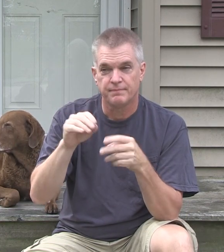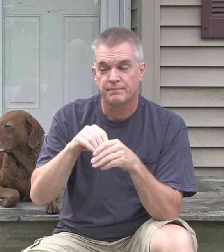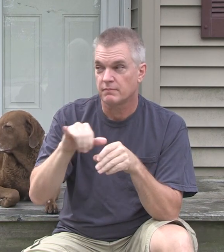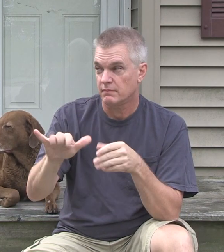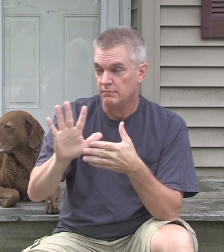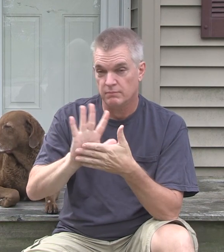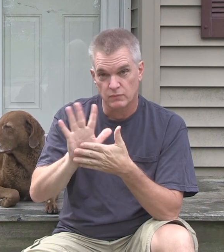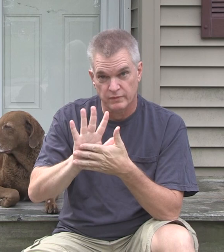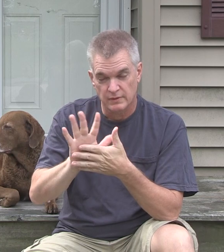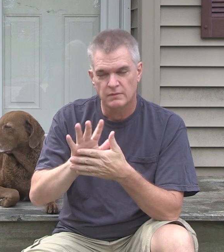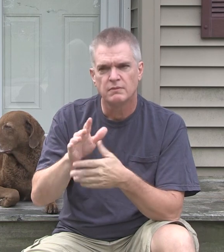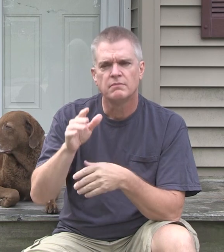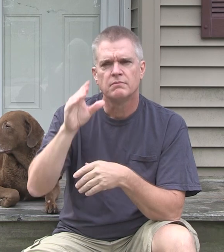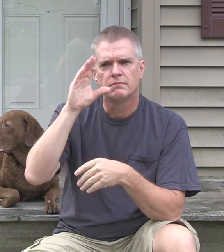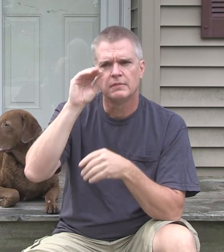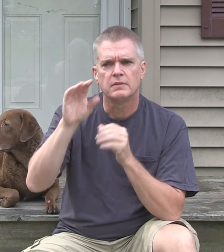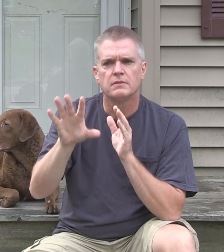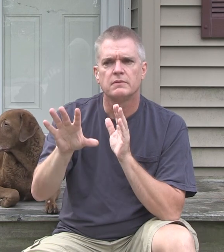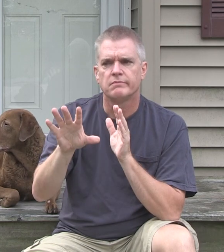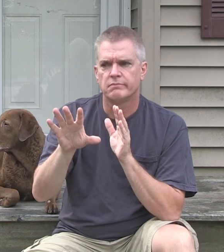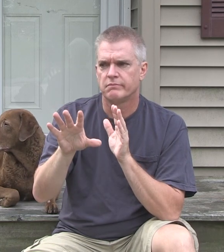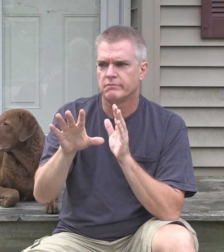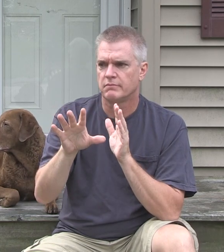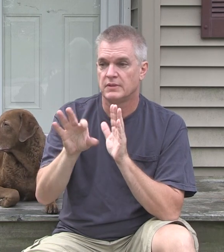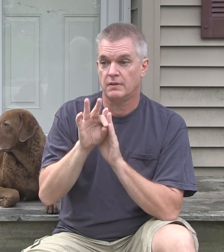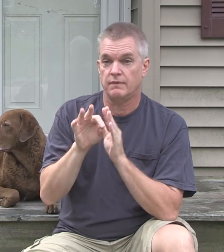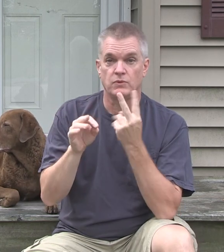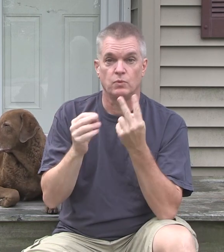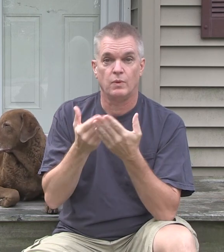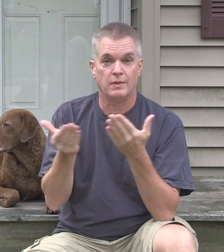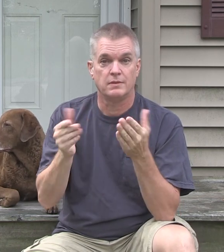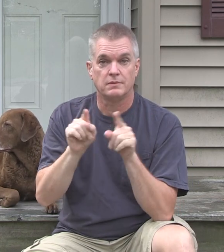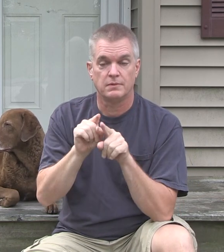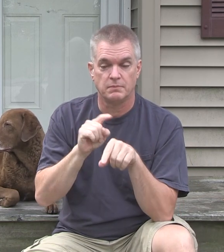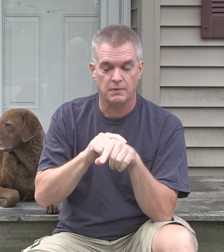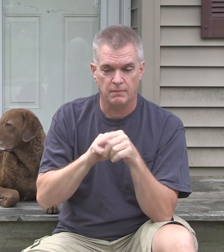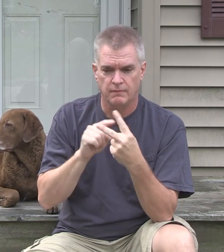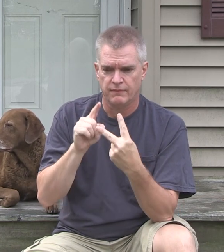In that movie, the main actor (Michael) almost simultaneously discovered two things: